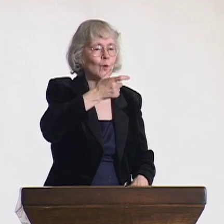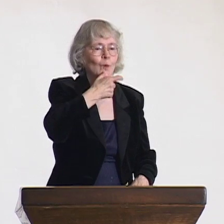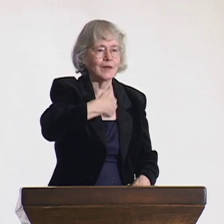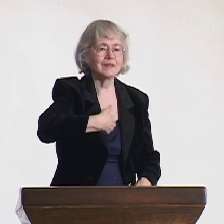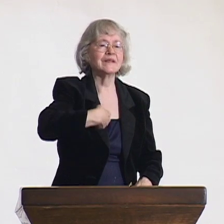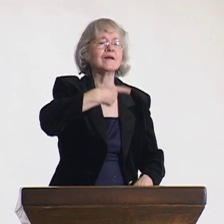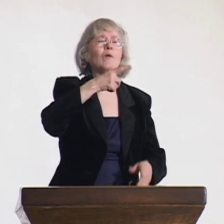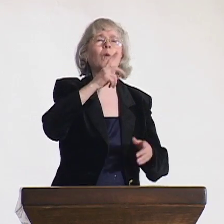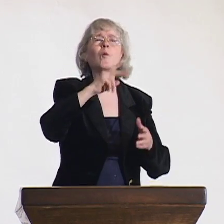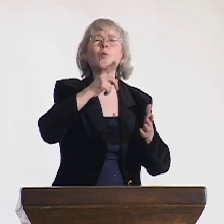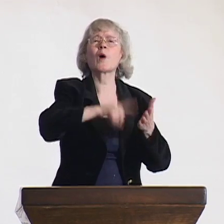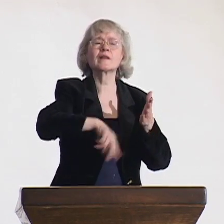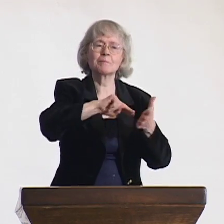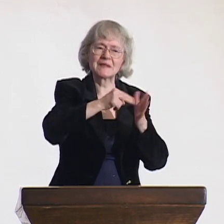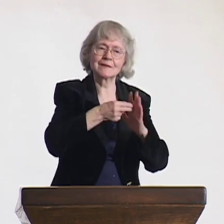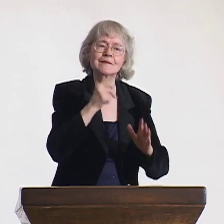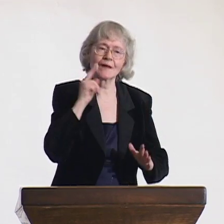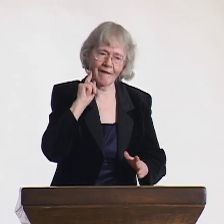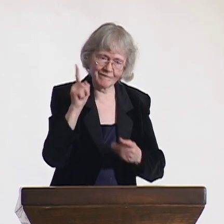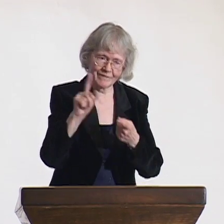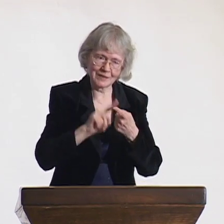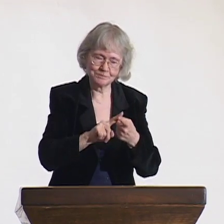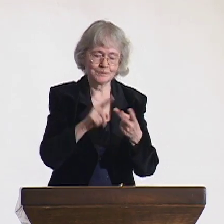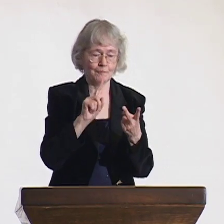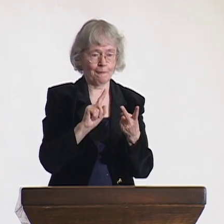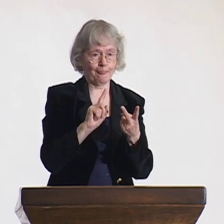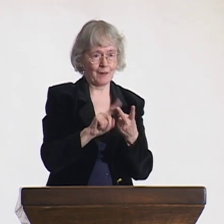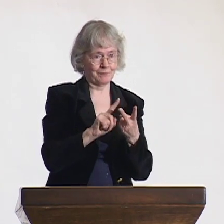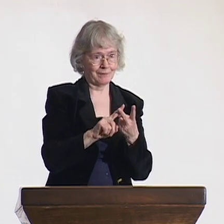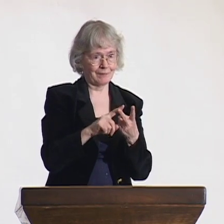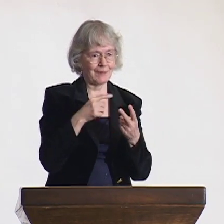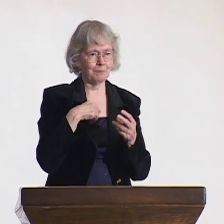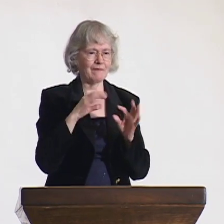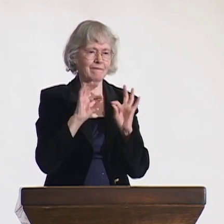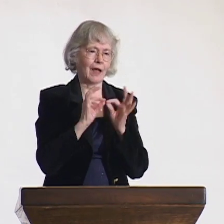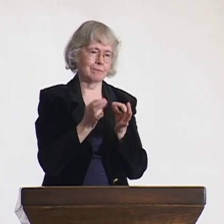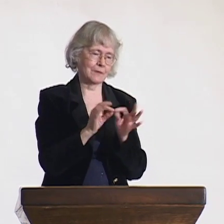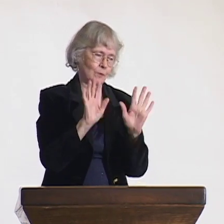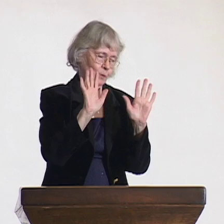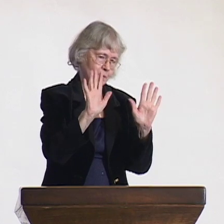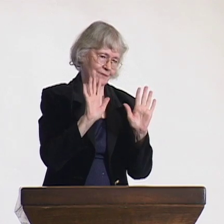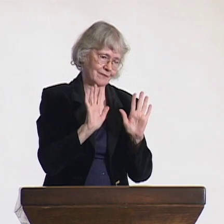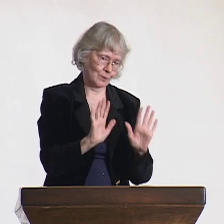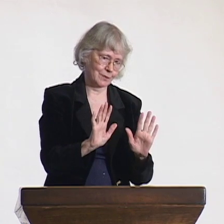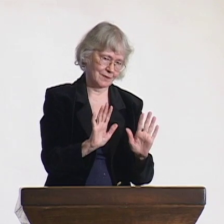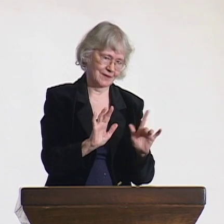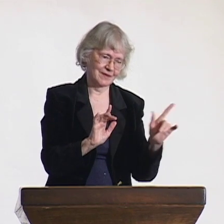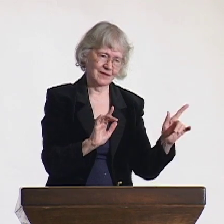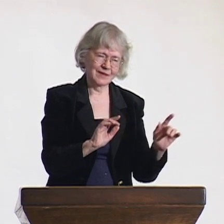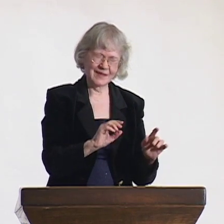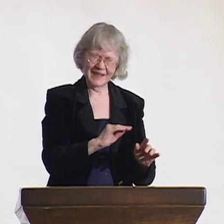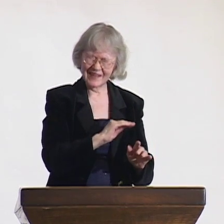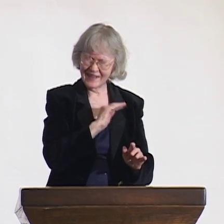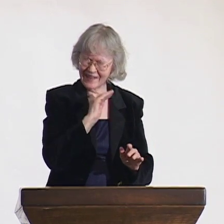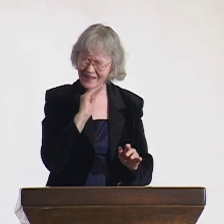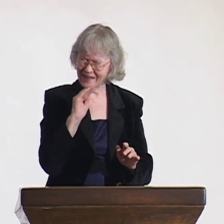It also shows my caring family. My family was wonderful and accepted me for who I was,